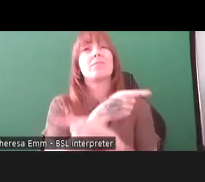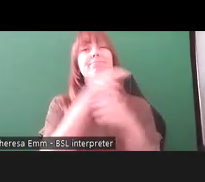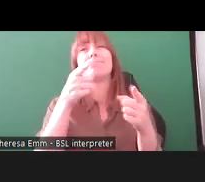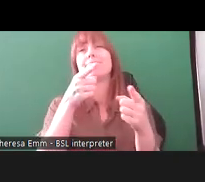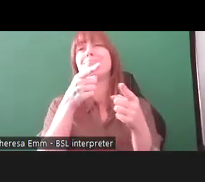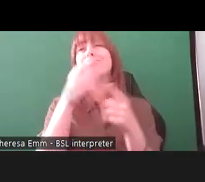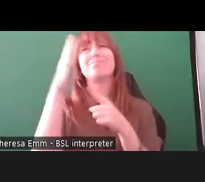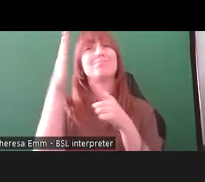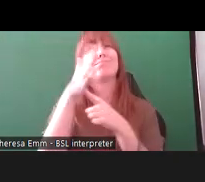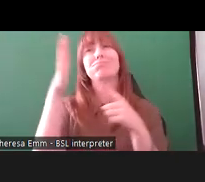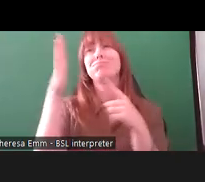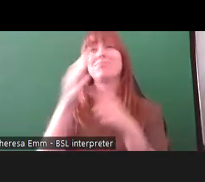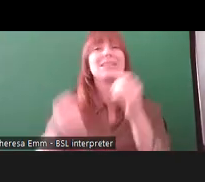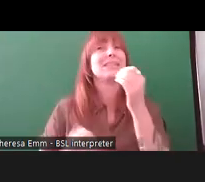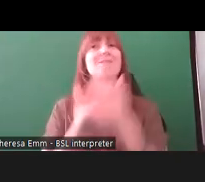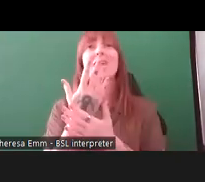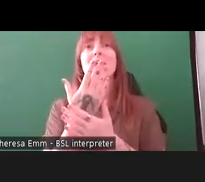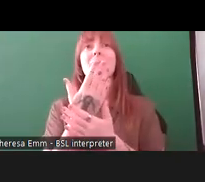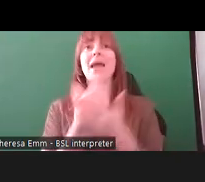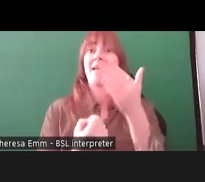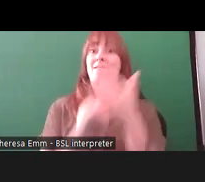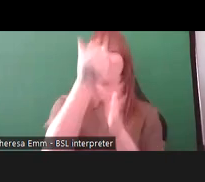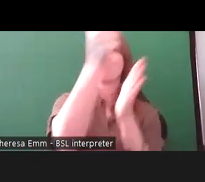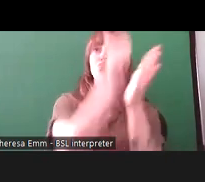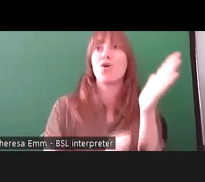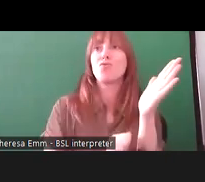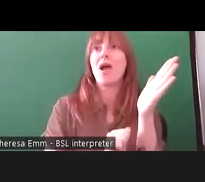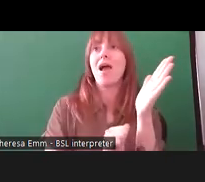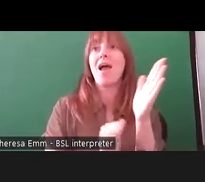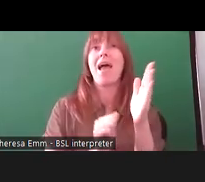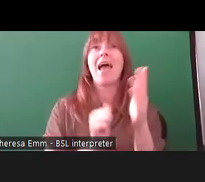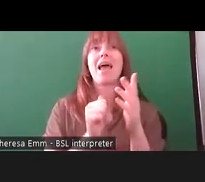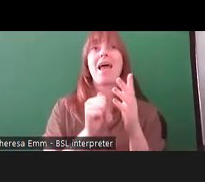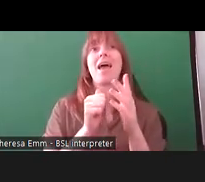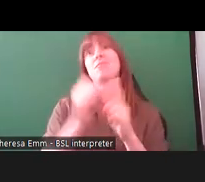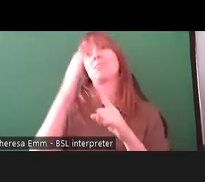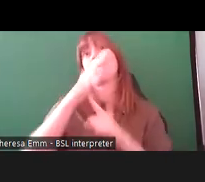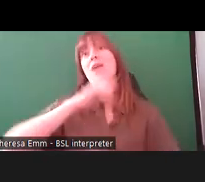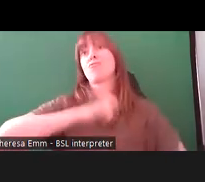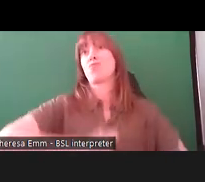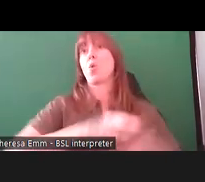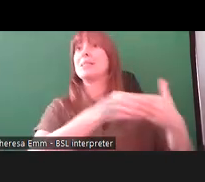developing our events program and have become kind of core steering group members as well.